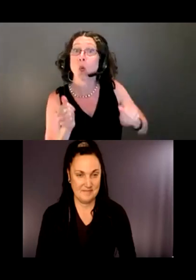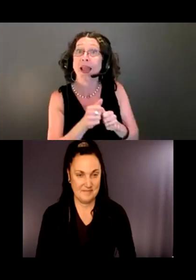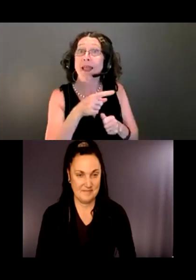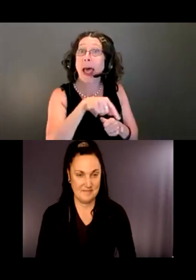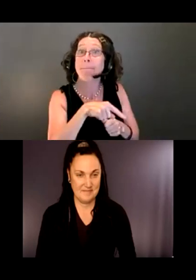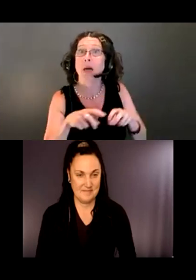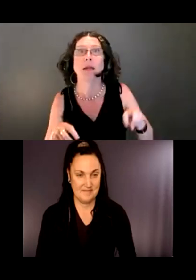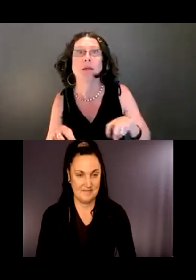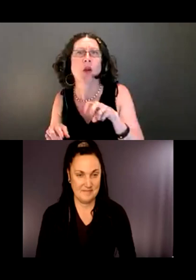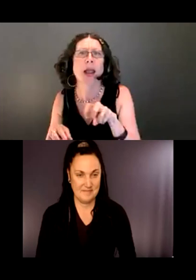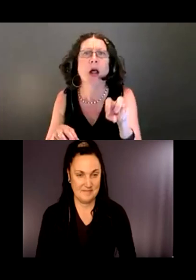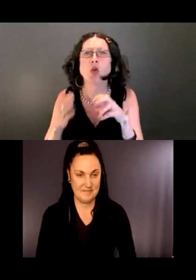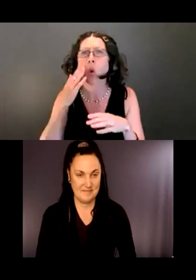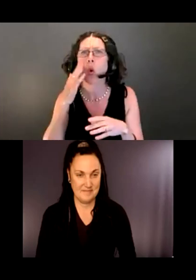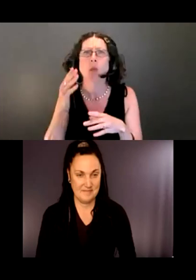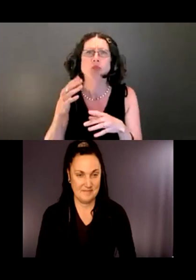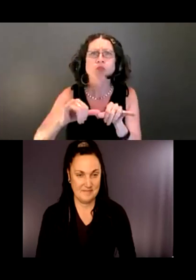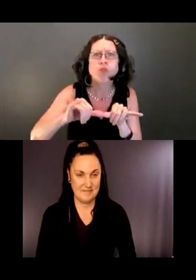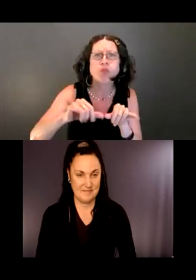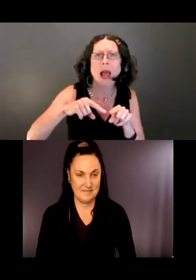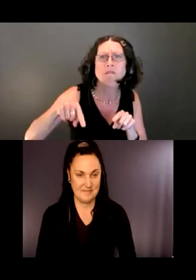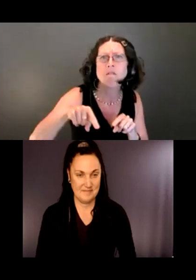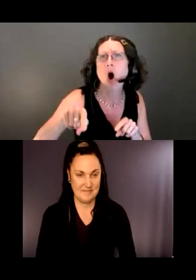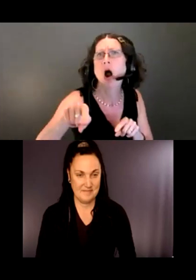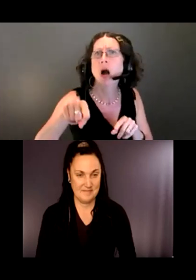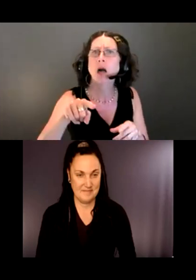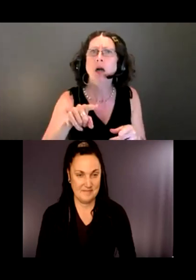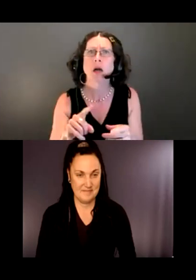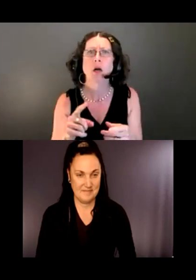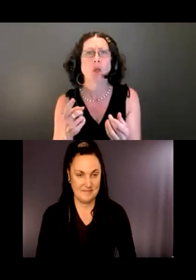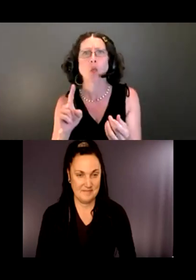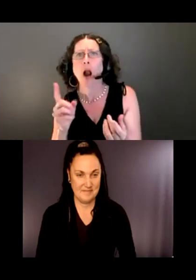feel like going, and when to turn around and where features are.